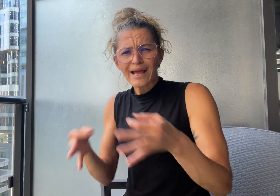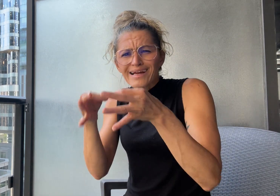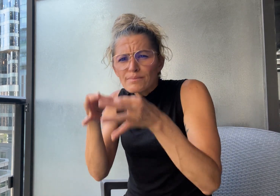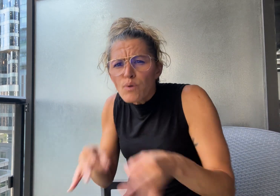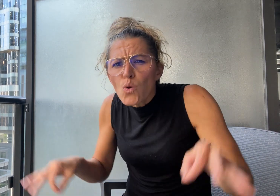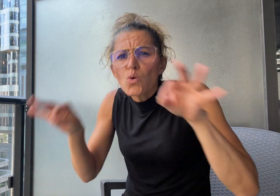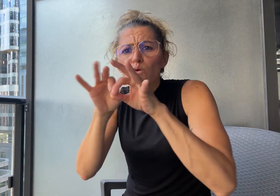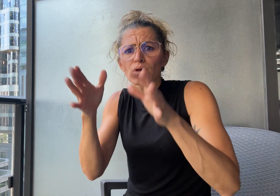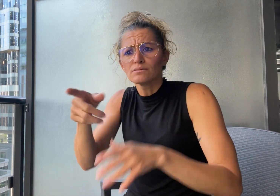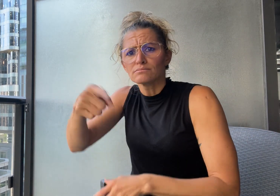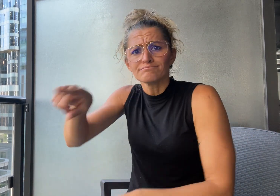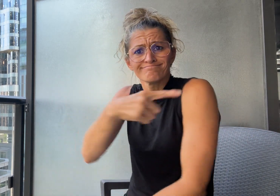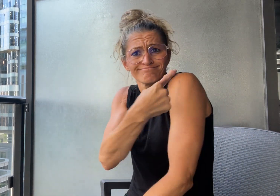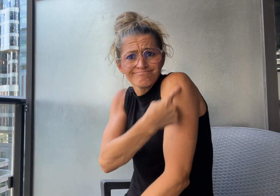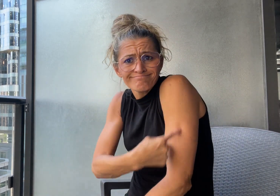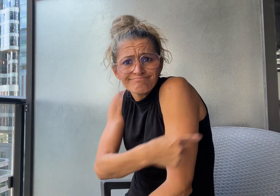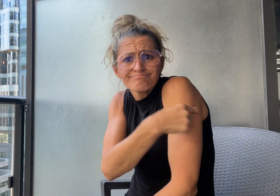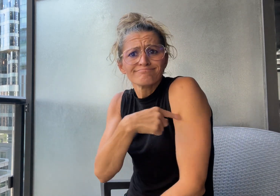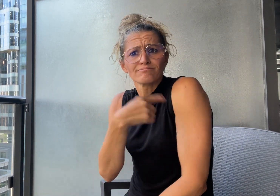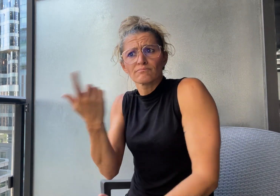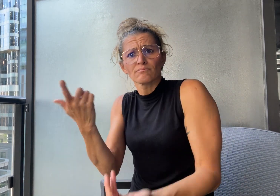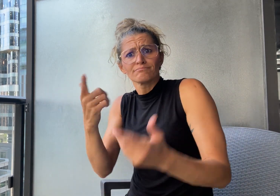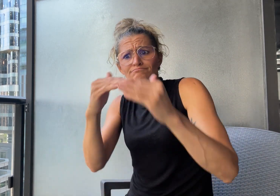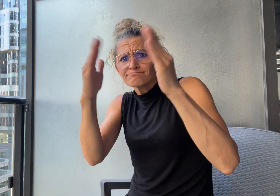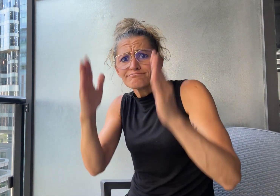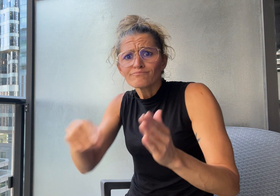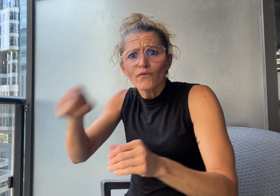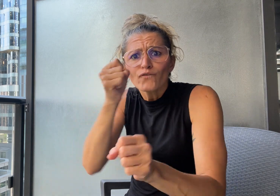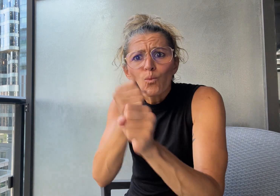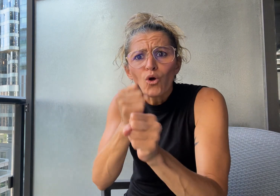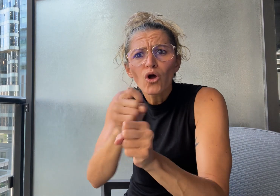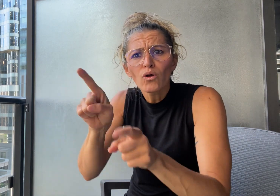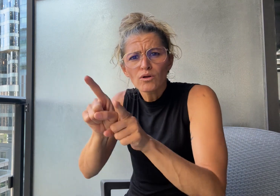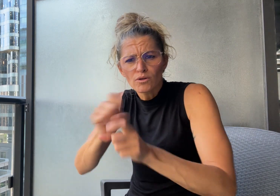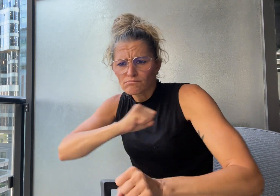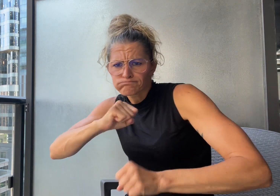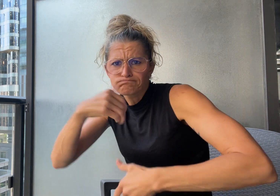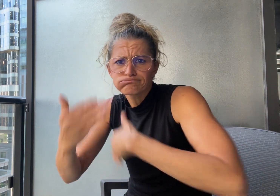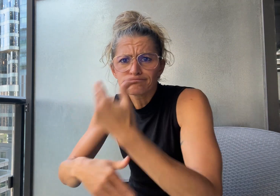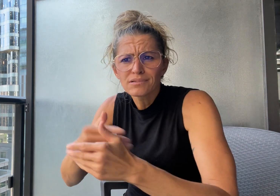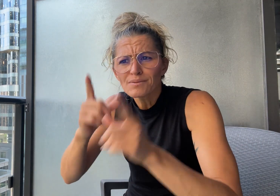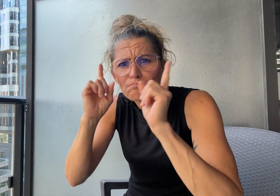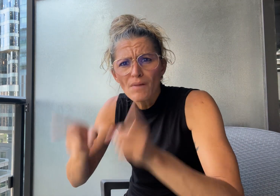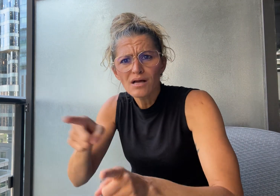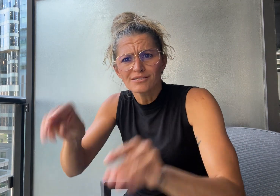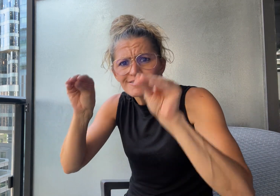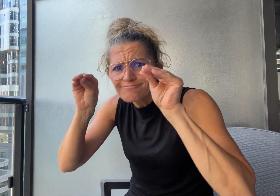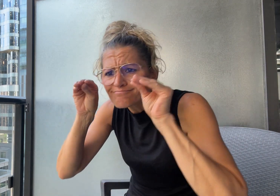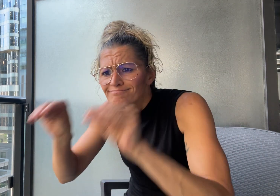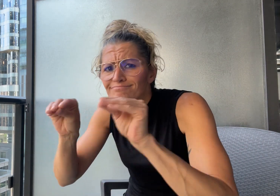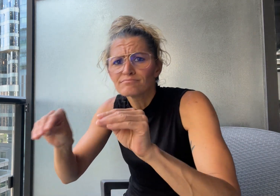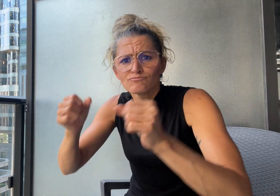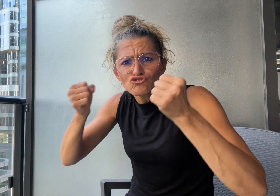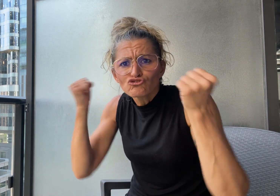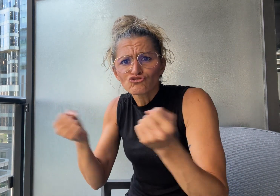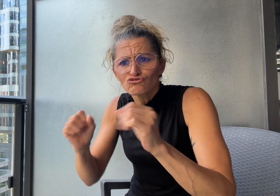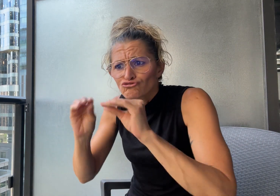frontline staff are educated and trained on the needs